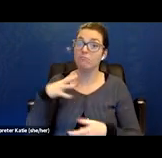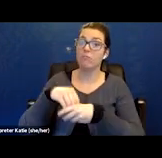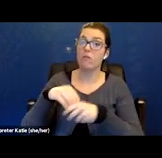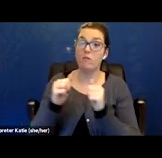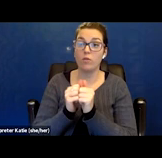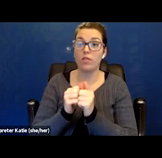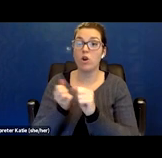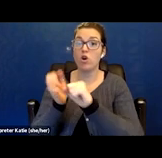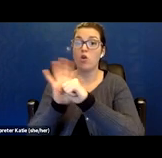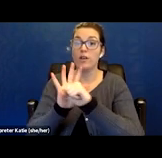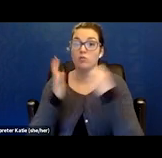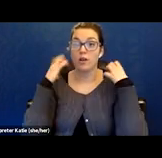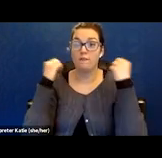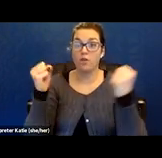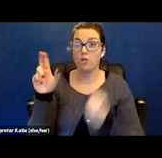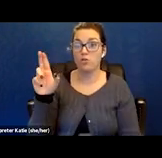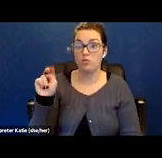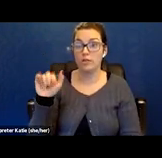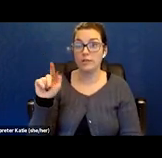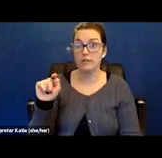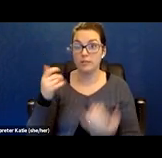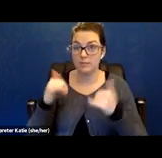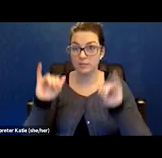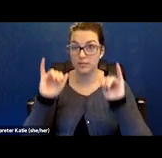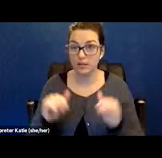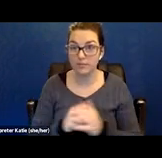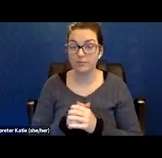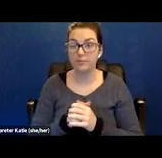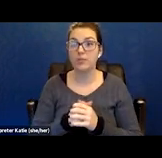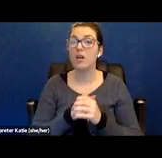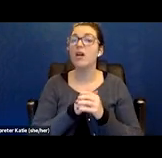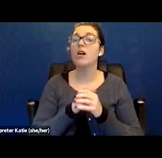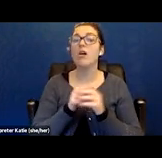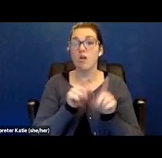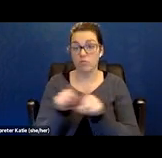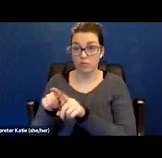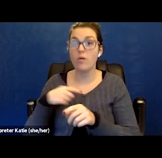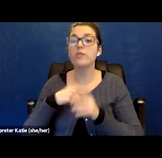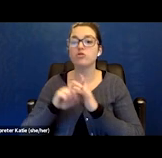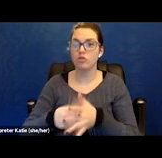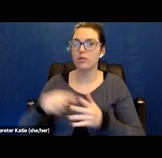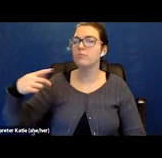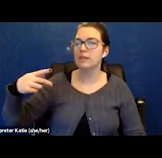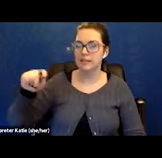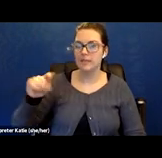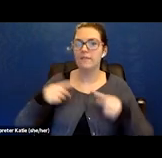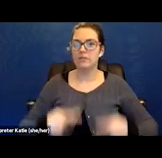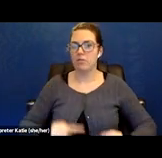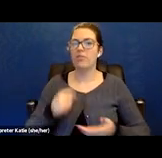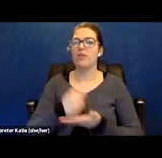And I'm also, have started up physical therapy again. Since the COVID attack,